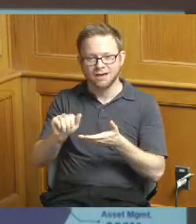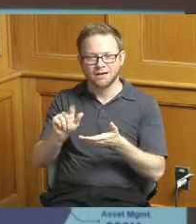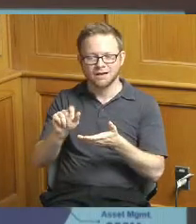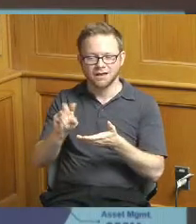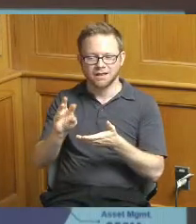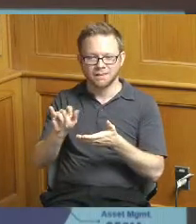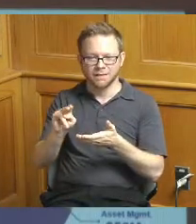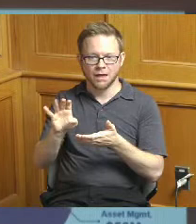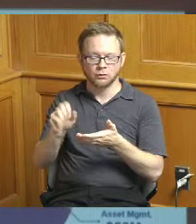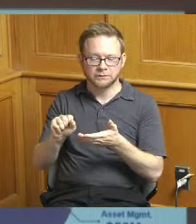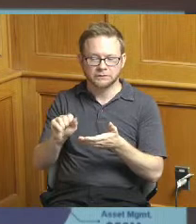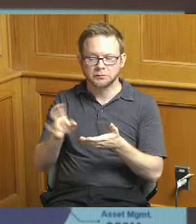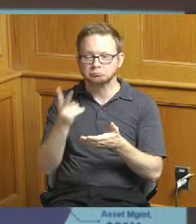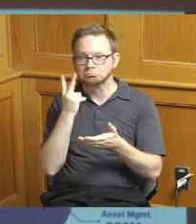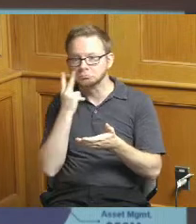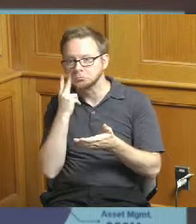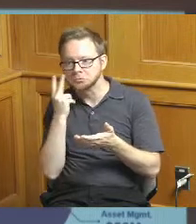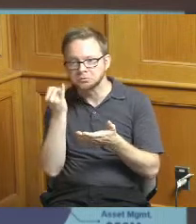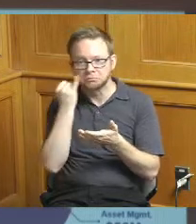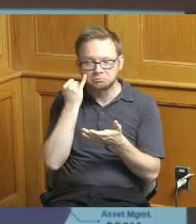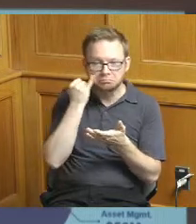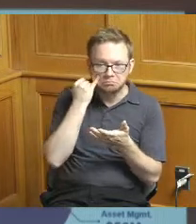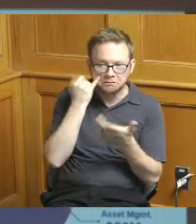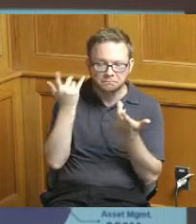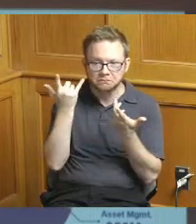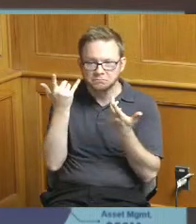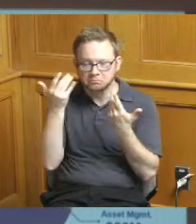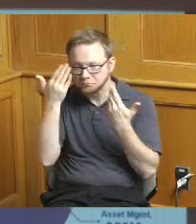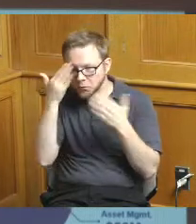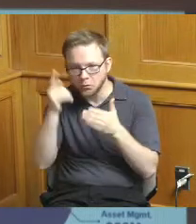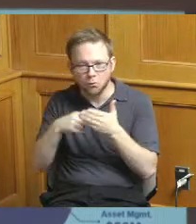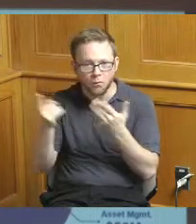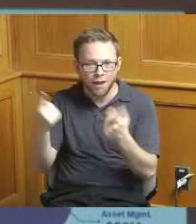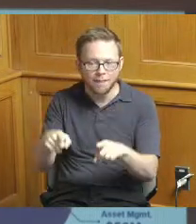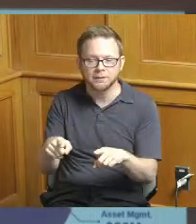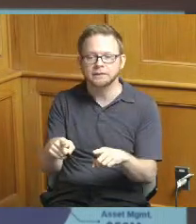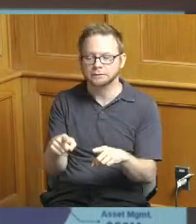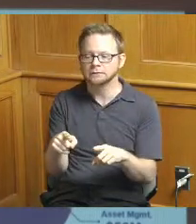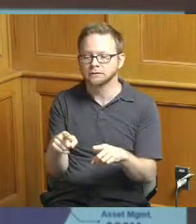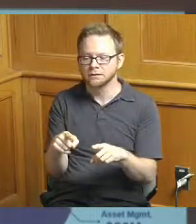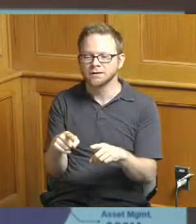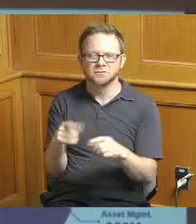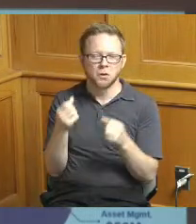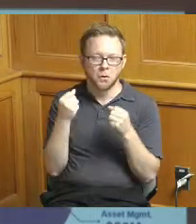a lot of the work a lot of the dollars are not on these you know capital projects per se it